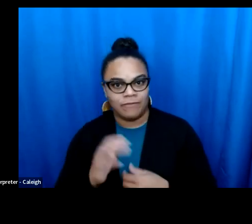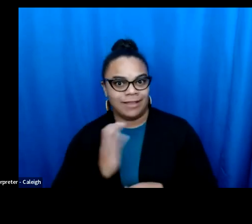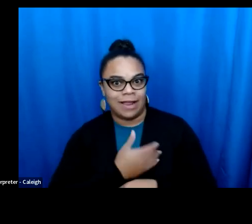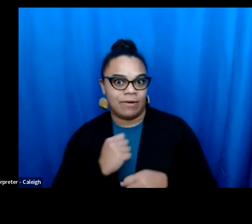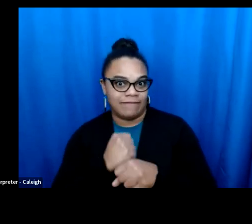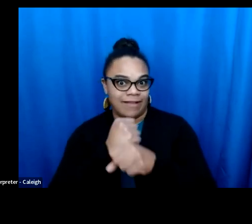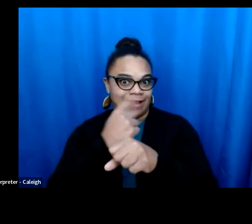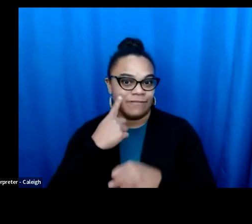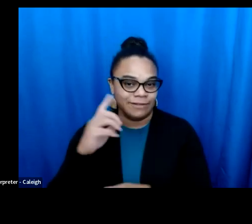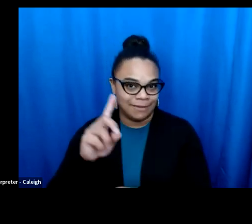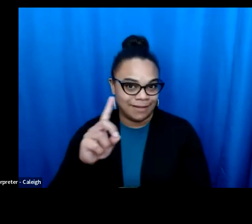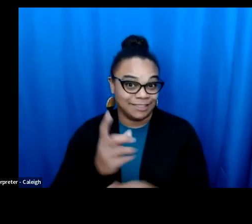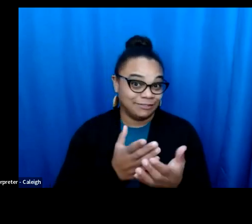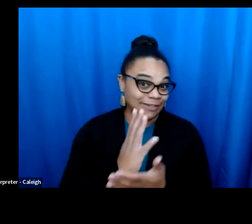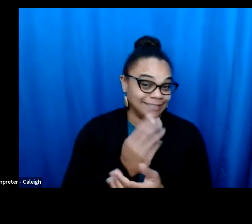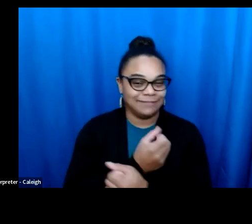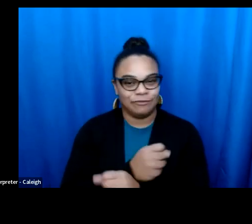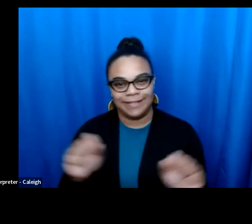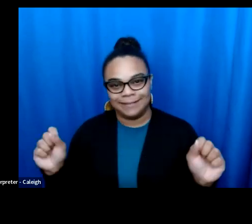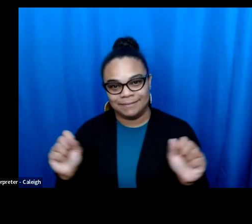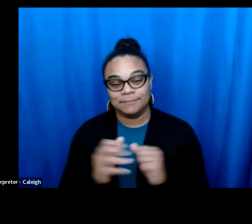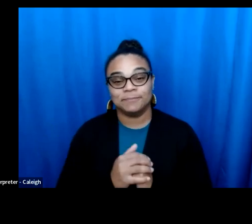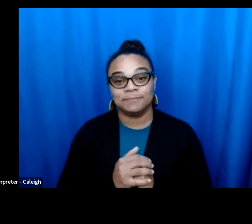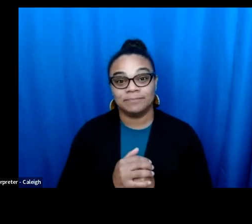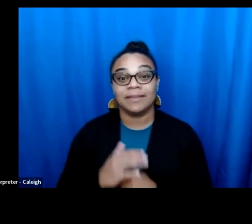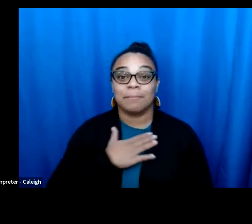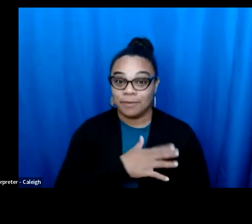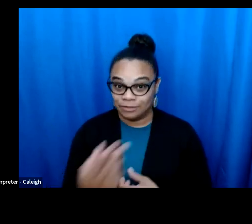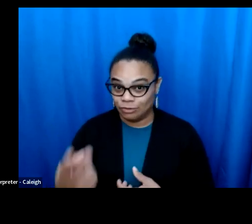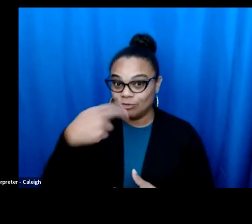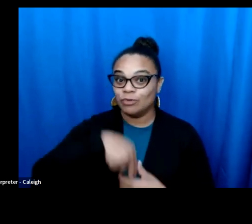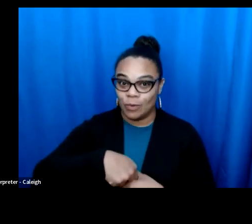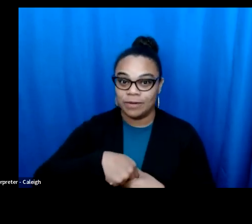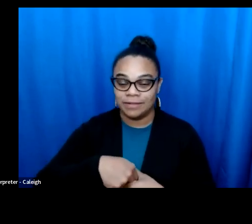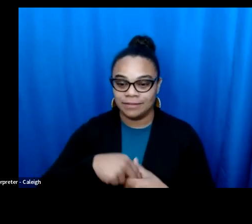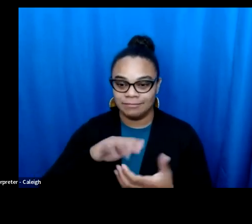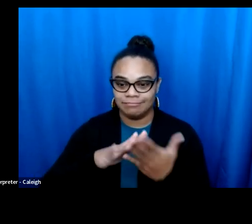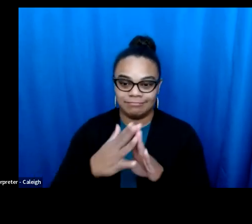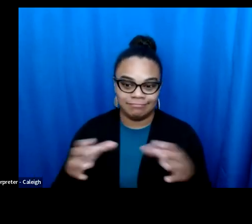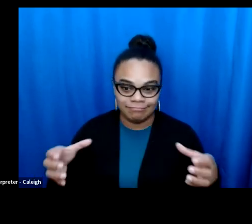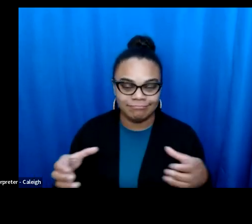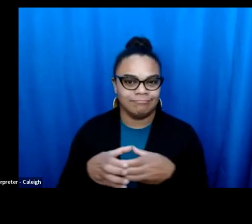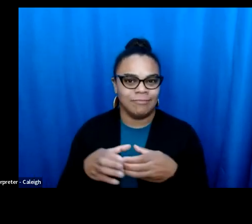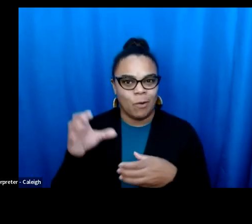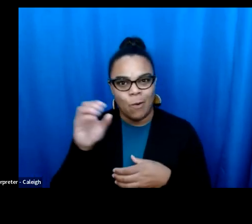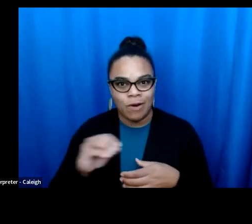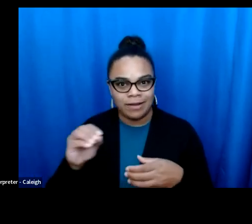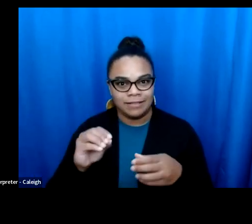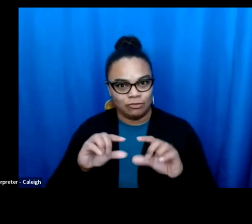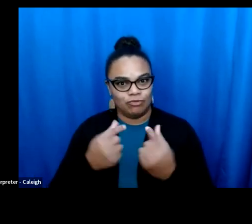Also, via our website and emails to members, we will share ways that all of you can be involved in the fight for our democracy, rights, and freedoms.